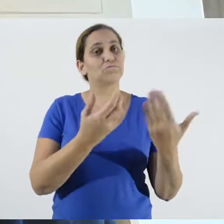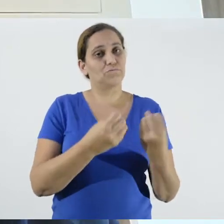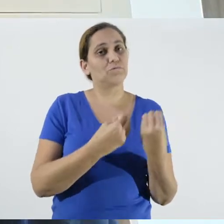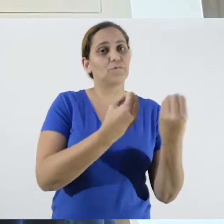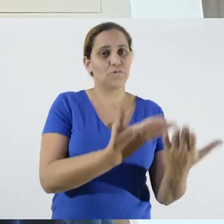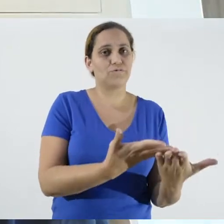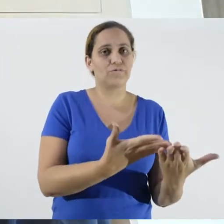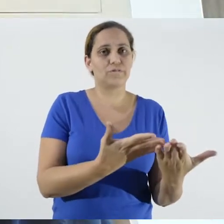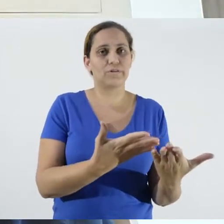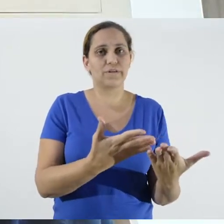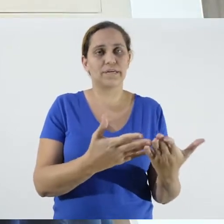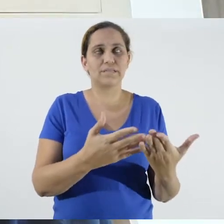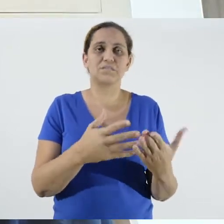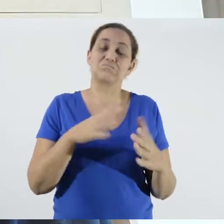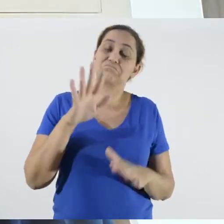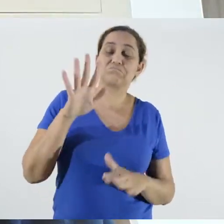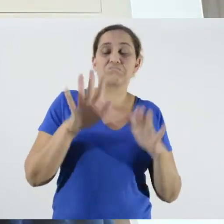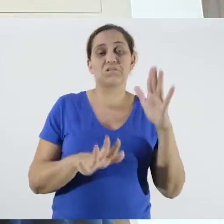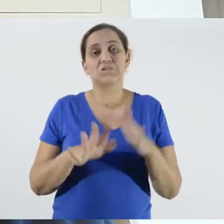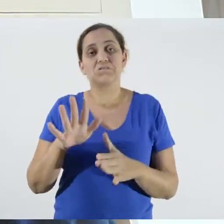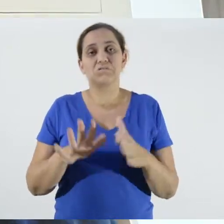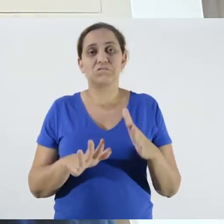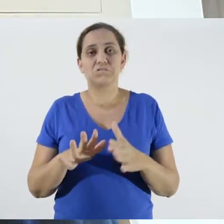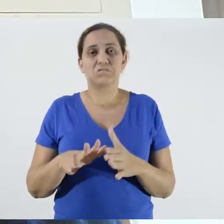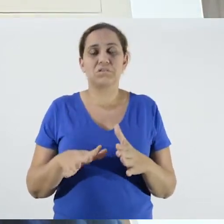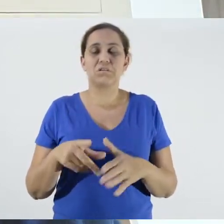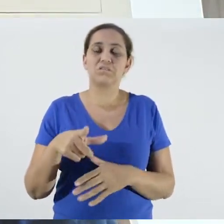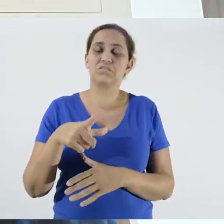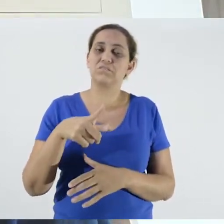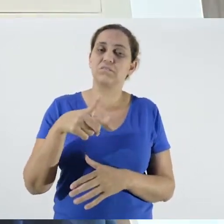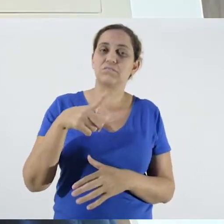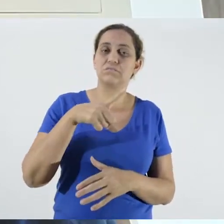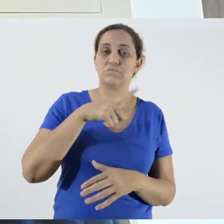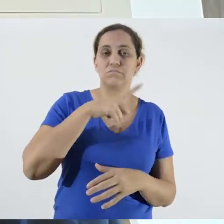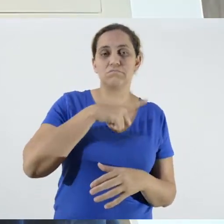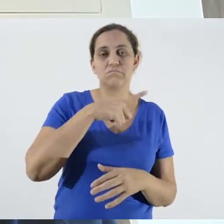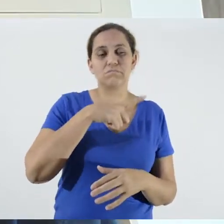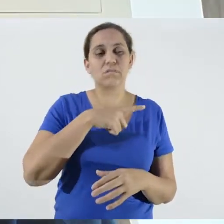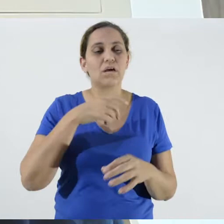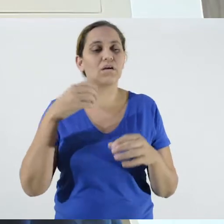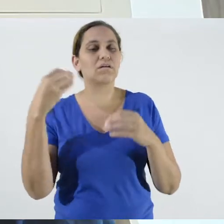some charge for uploading videos on the data plan,